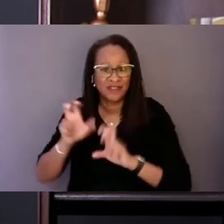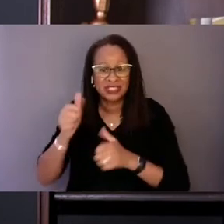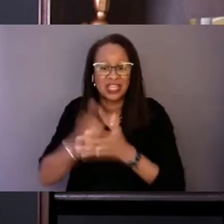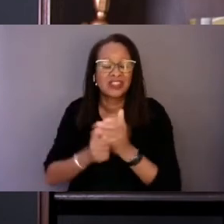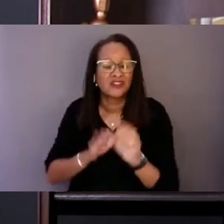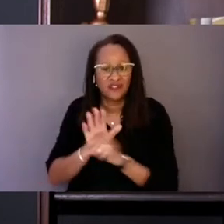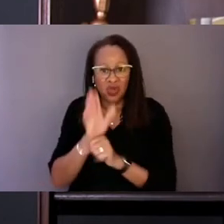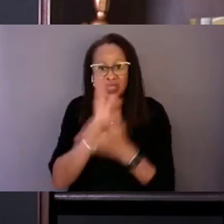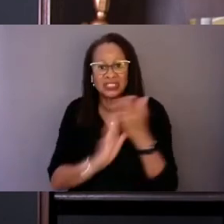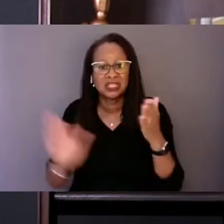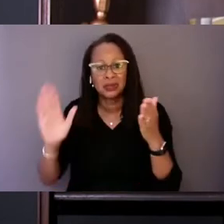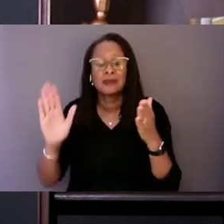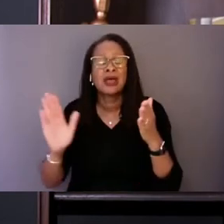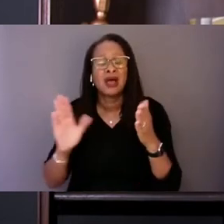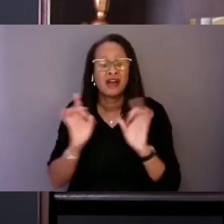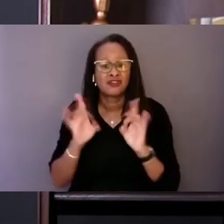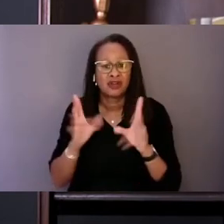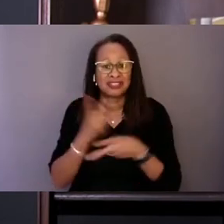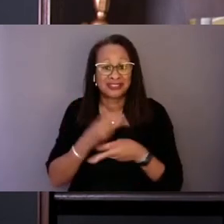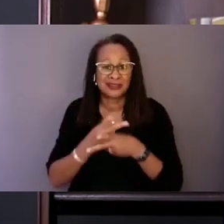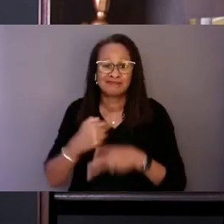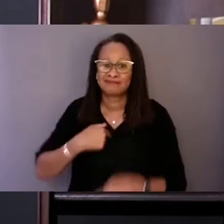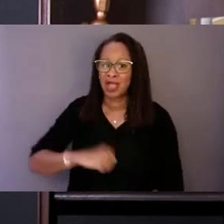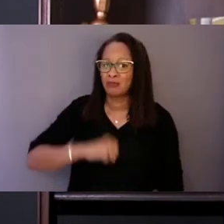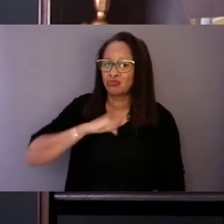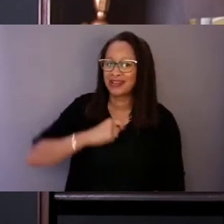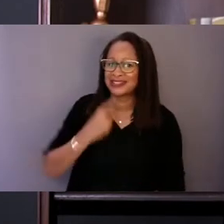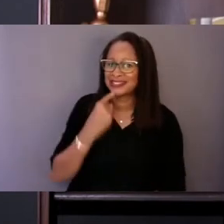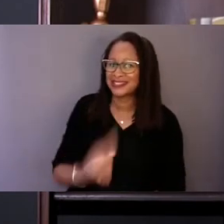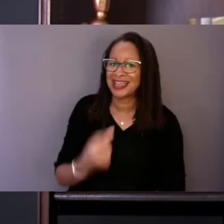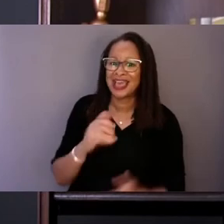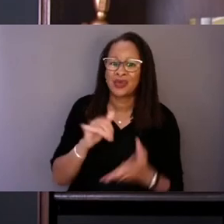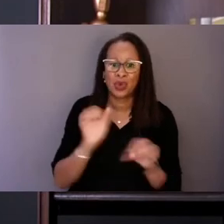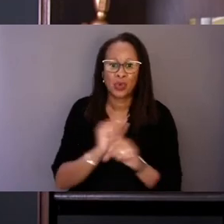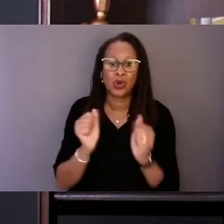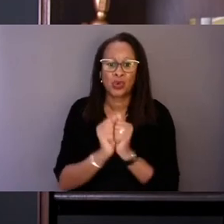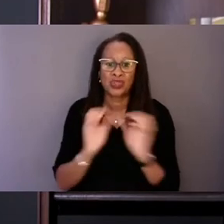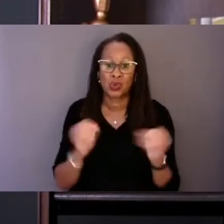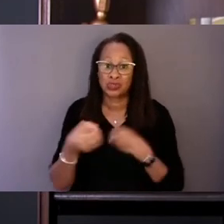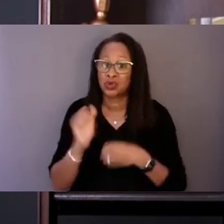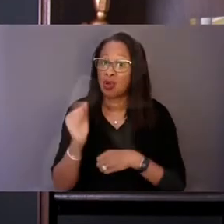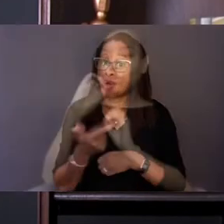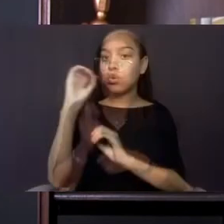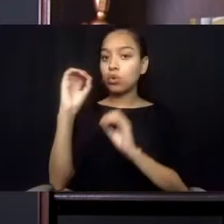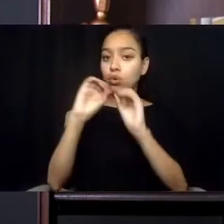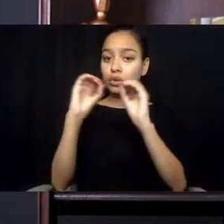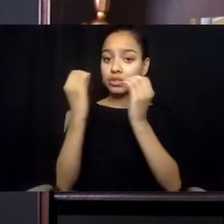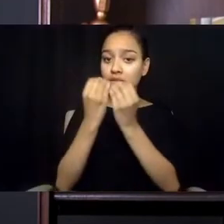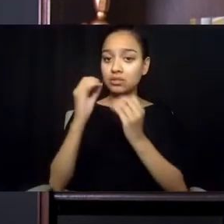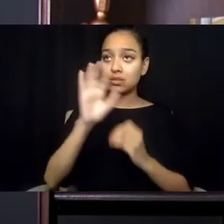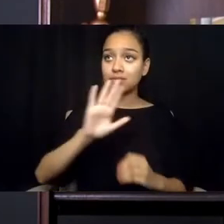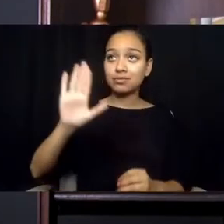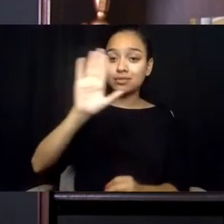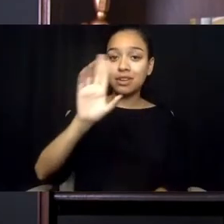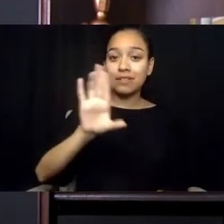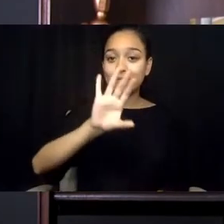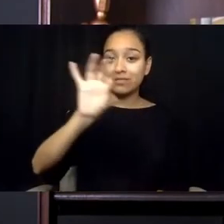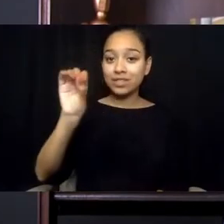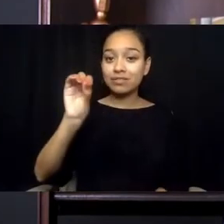I'm proud to say that we work with organizations in all 50 states as well as a number of territories and tribal leadership